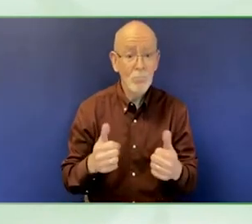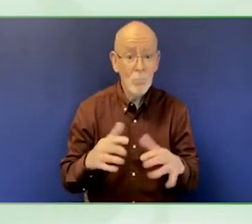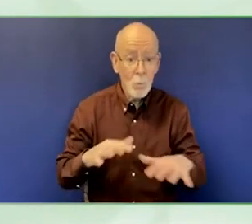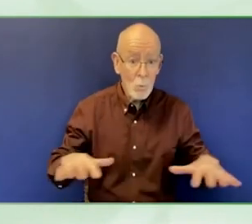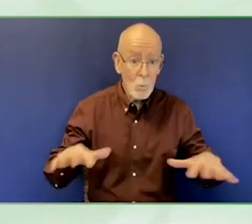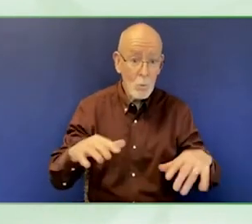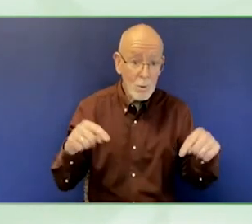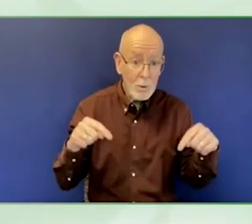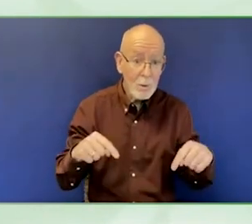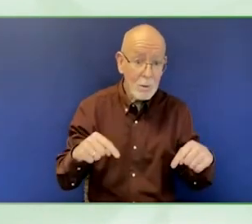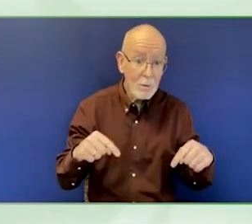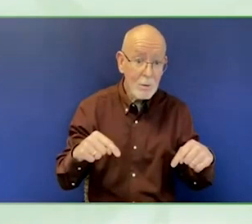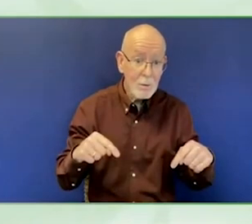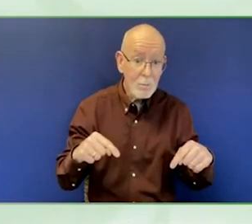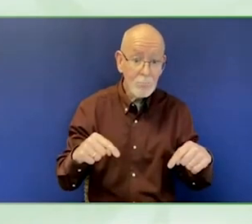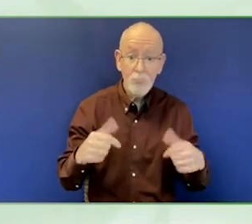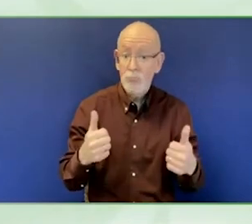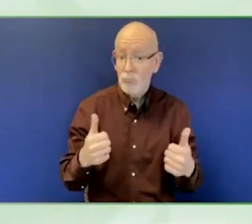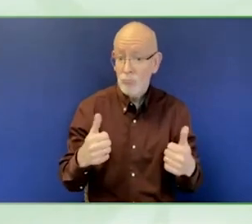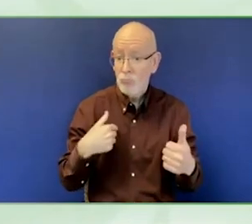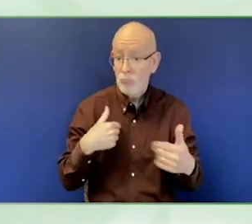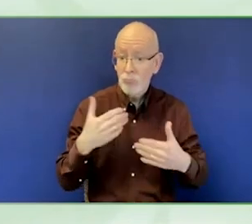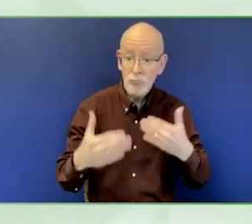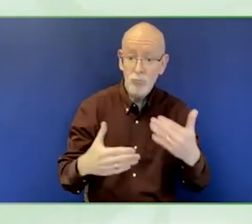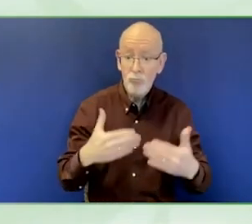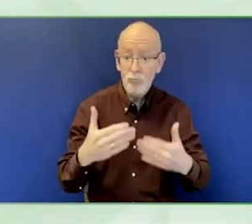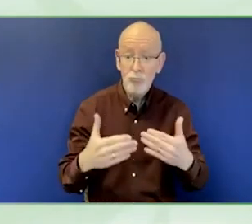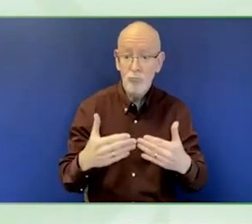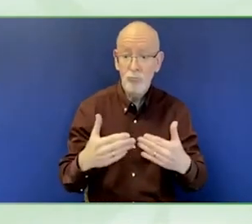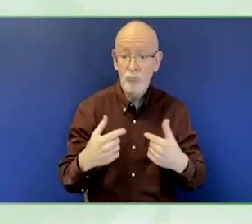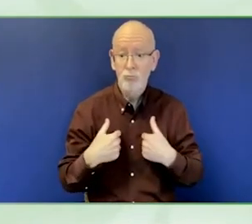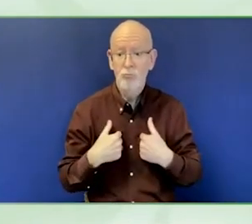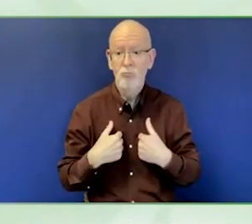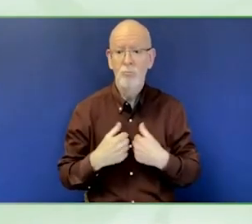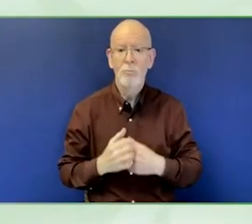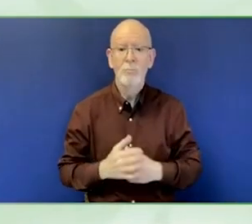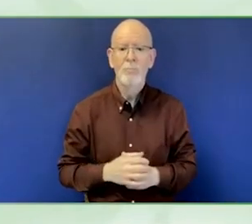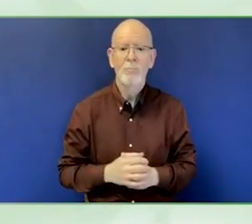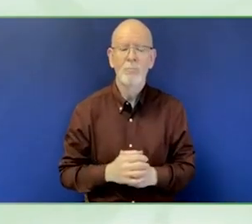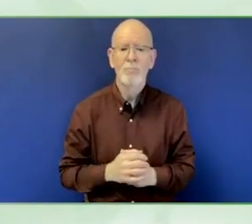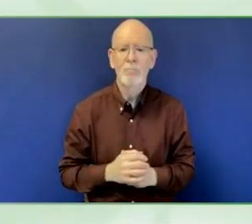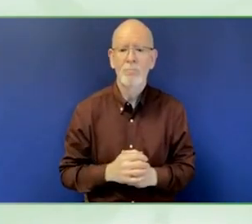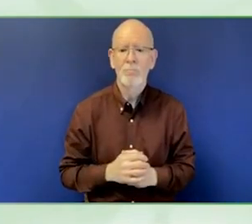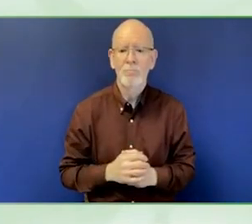Good morning ladies and gentlemen, I'm sorry to start a bit late, my apologies.